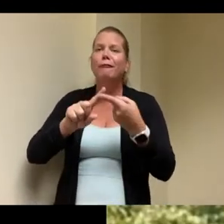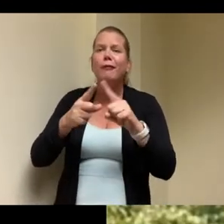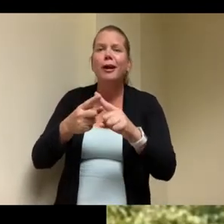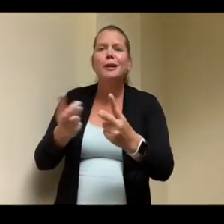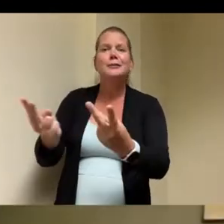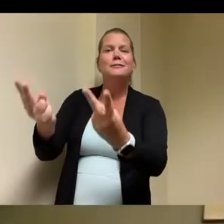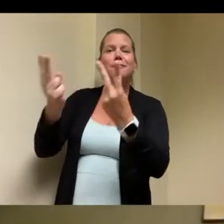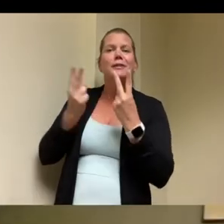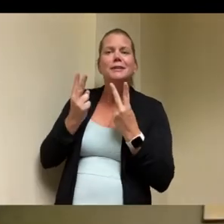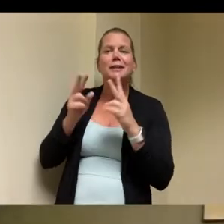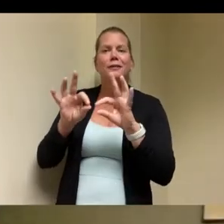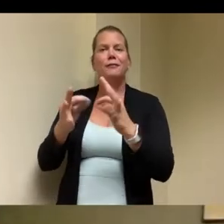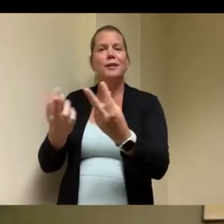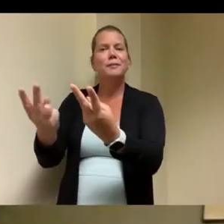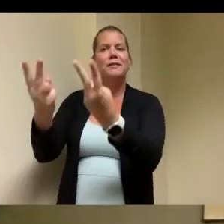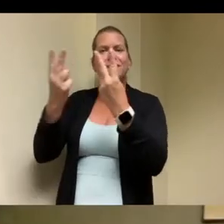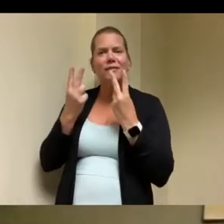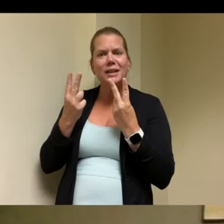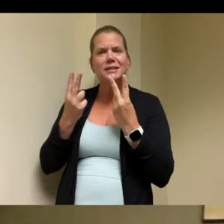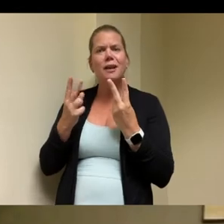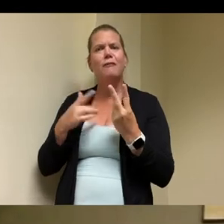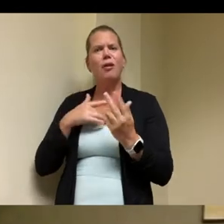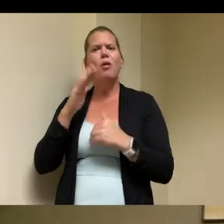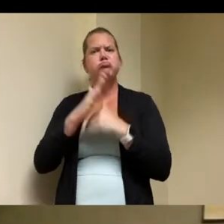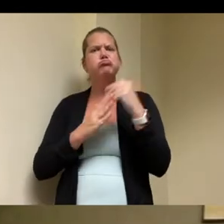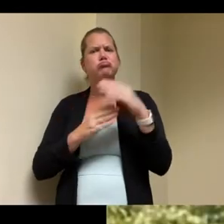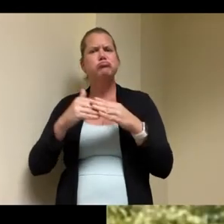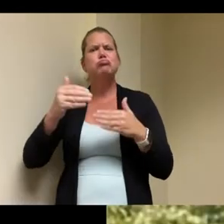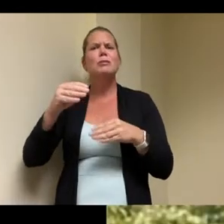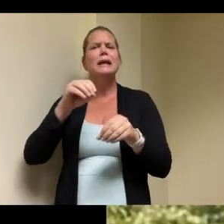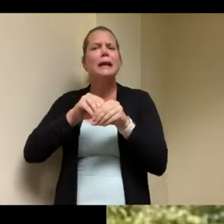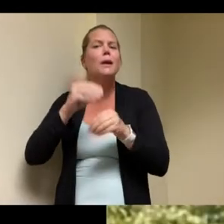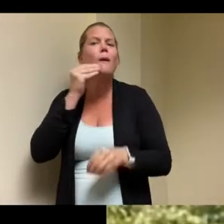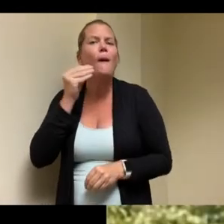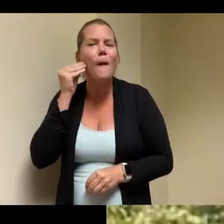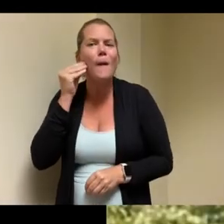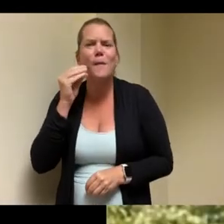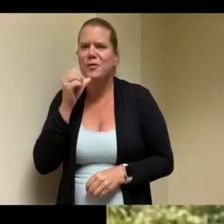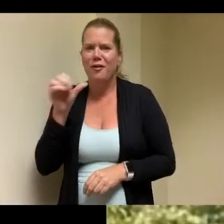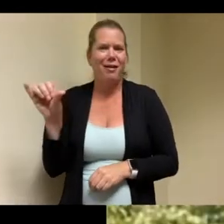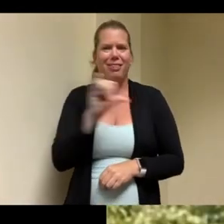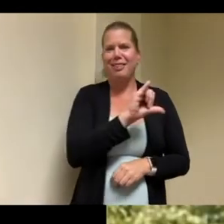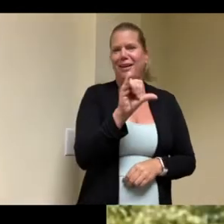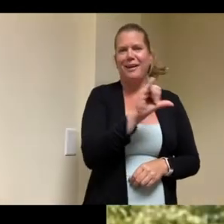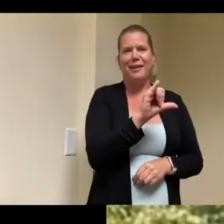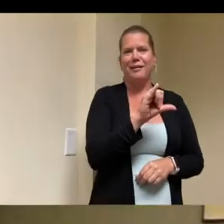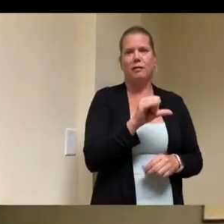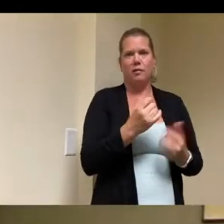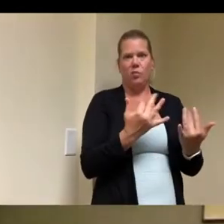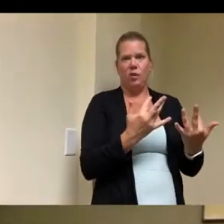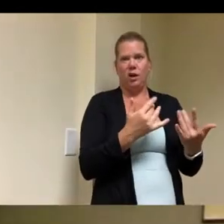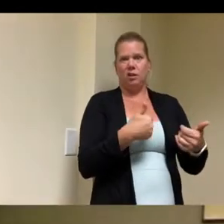yeah and not in like a waiting room of a doctor's office feel yeah did you have to rob did you ever find a specialized